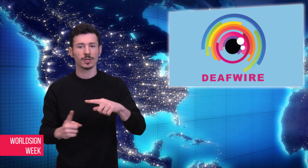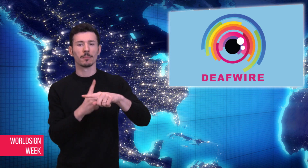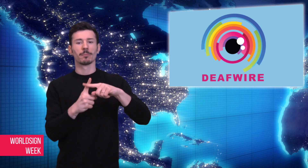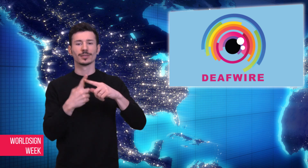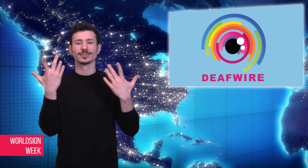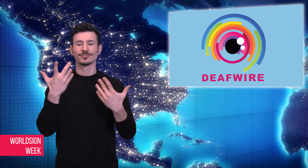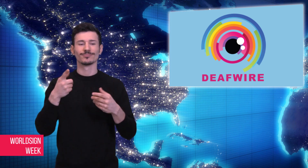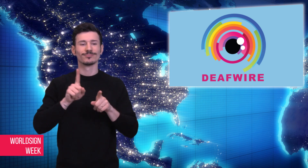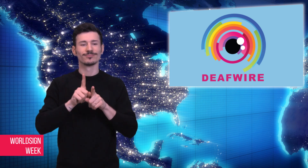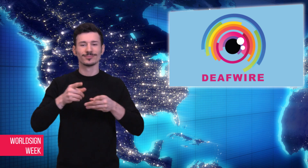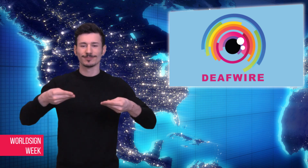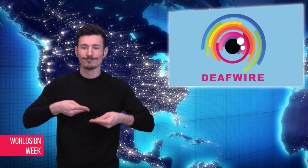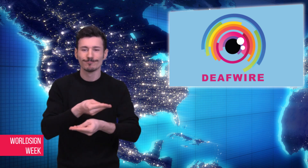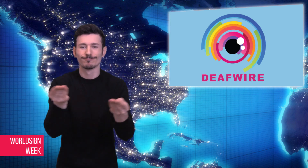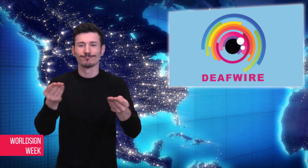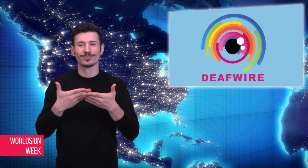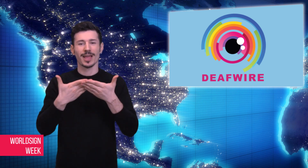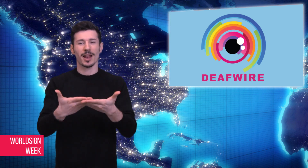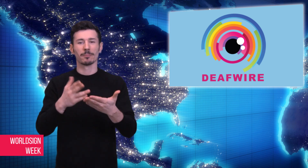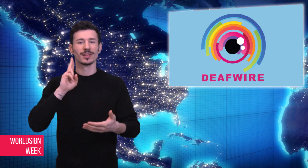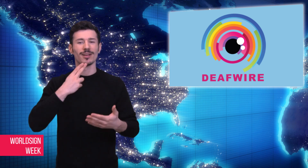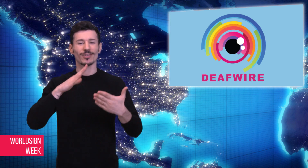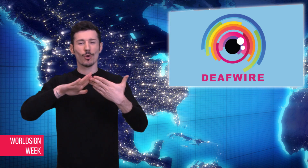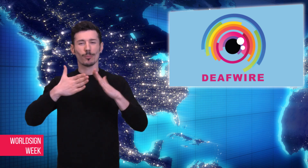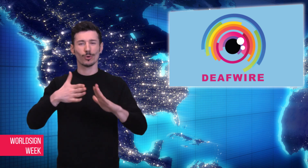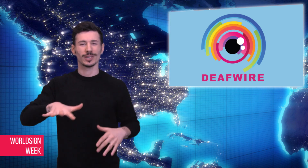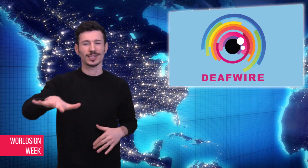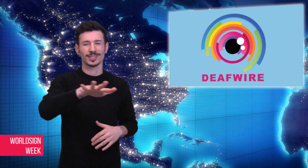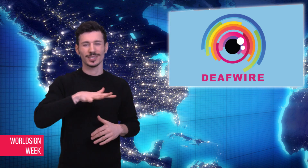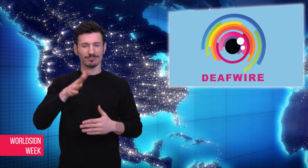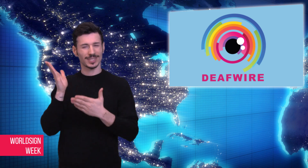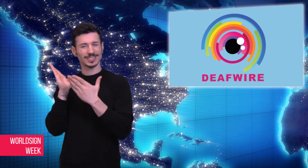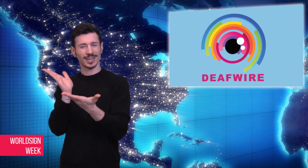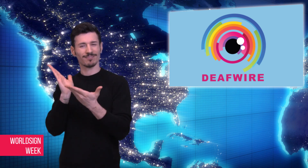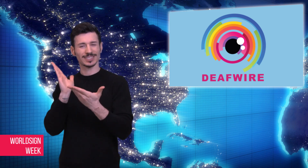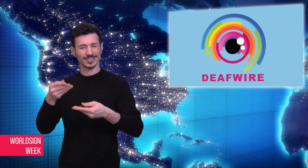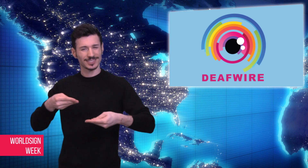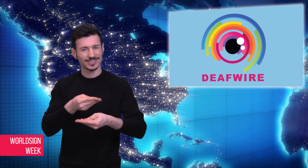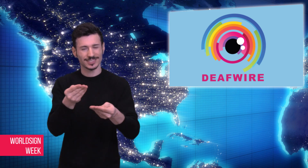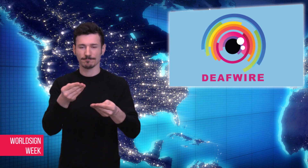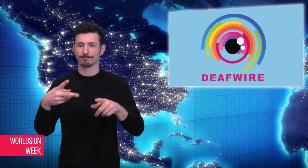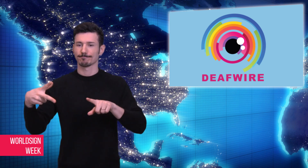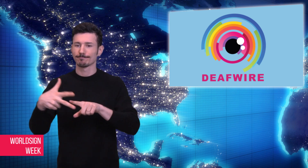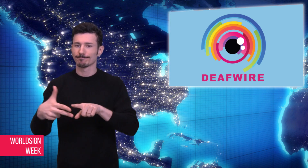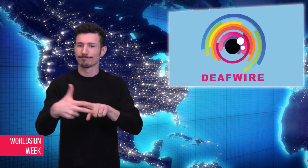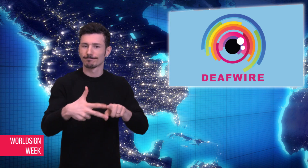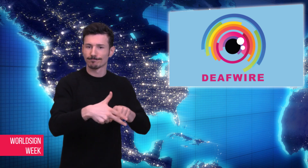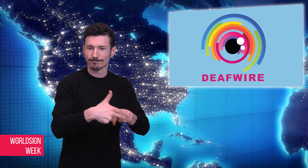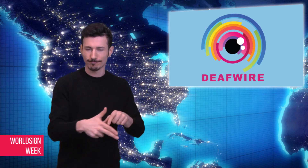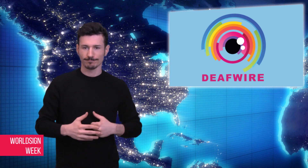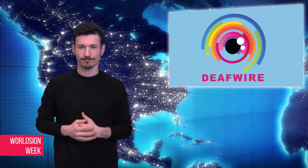five staff members and make cuts on services they provide to the community.